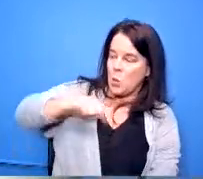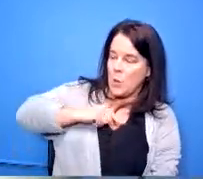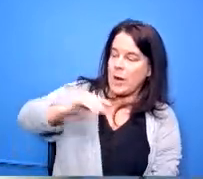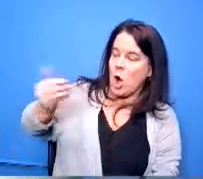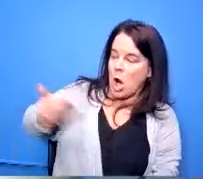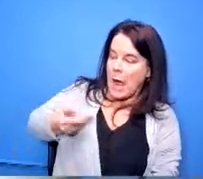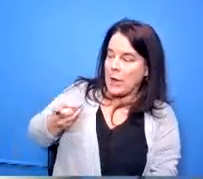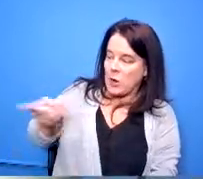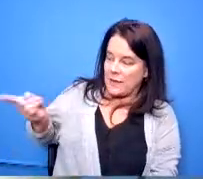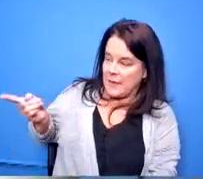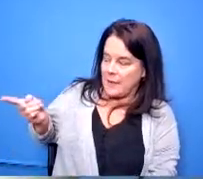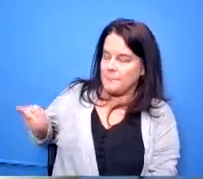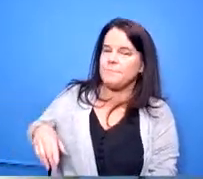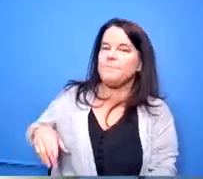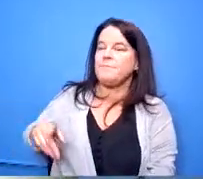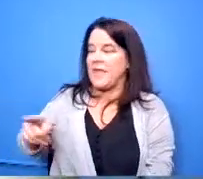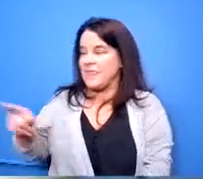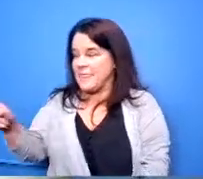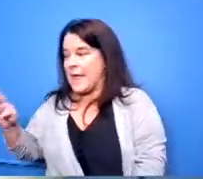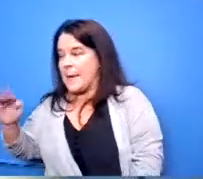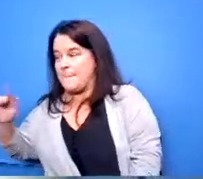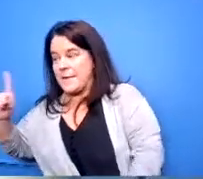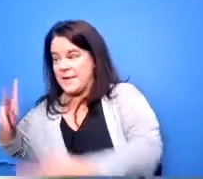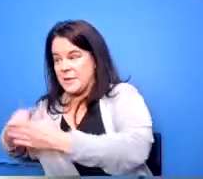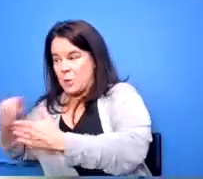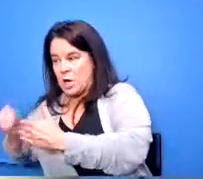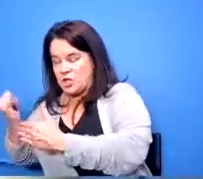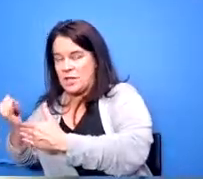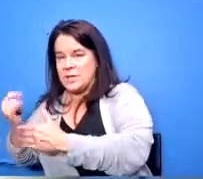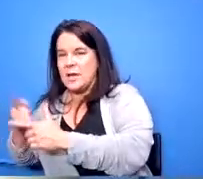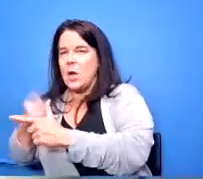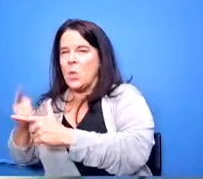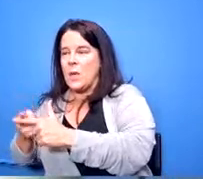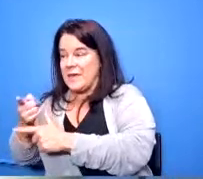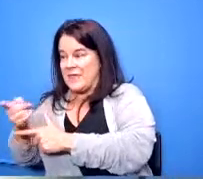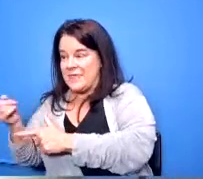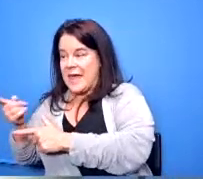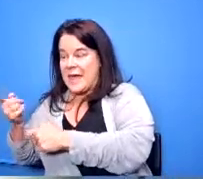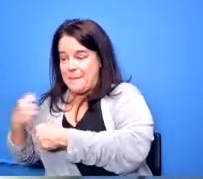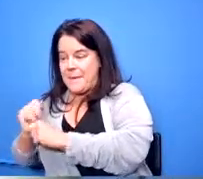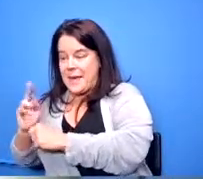they'll bid um the project and with when they bid the project in packages like i said there could